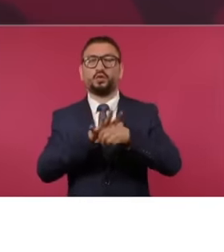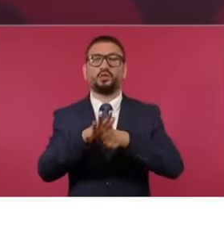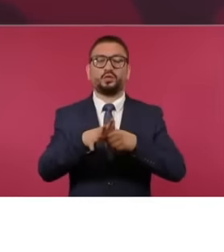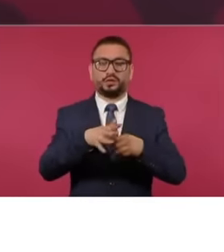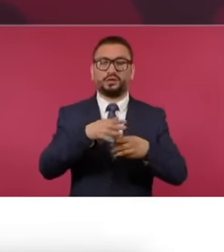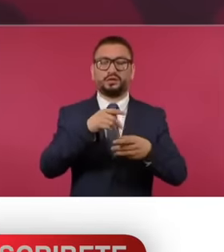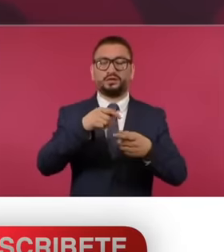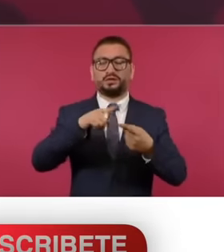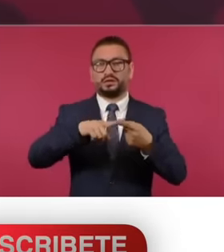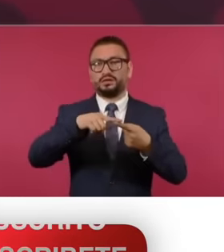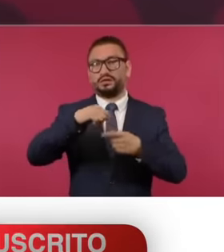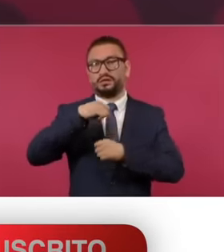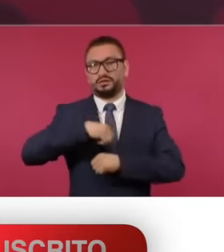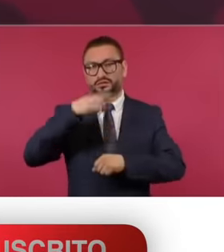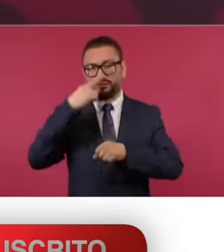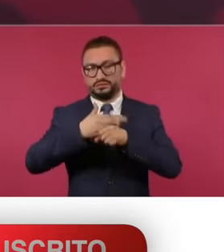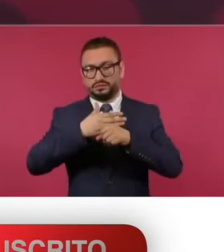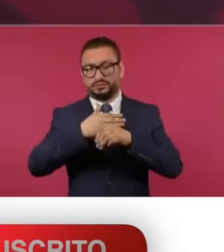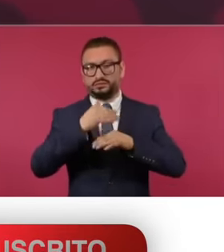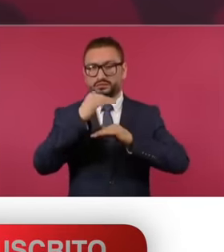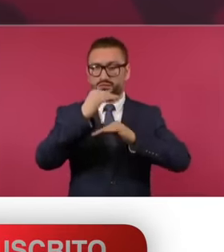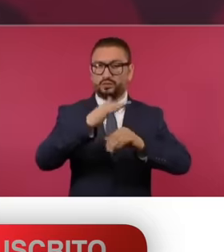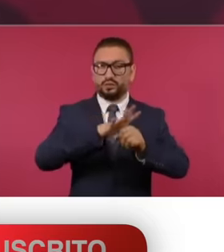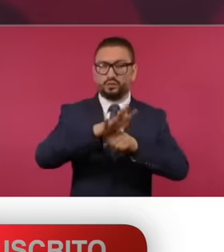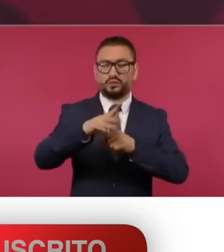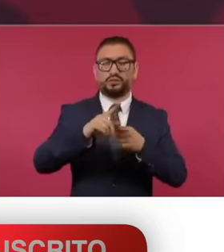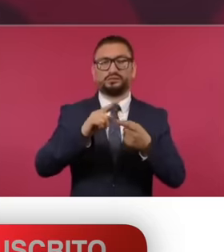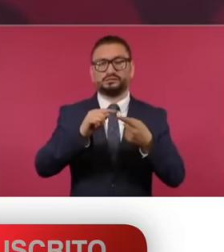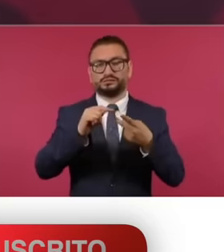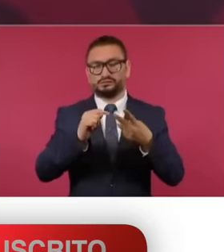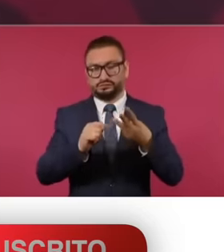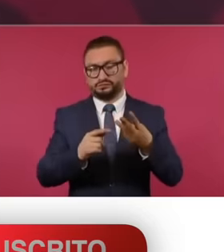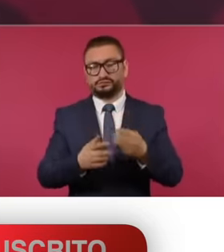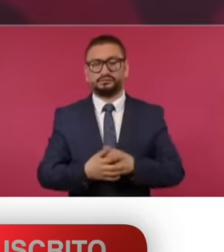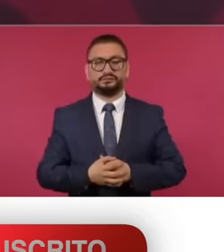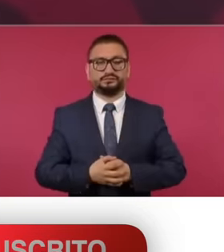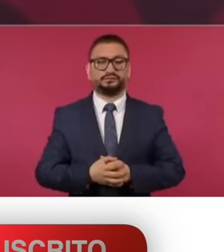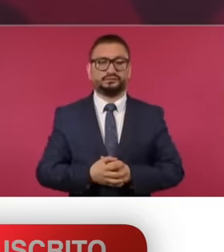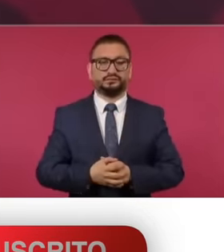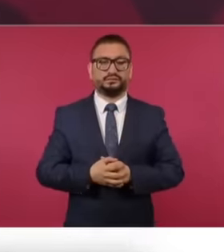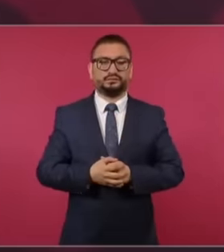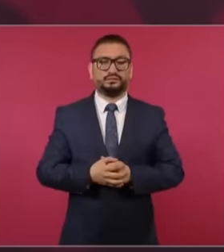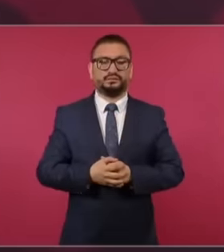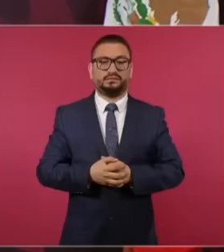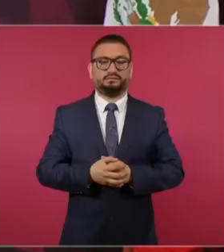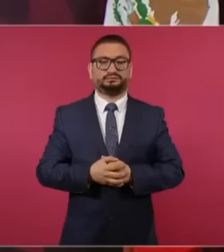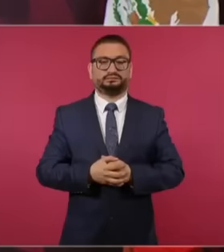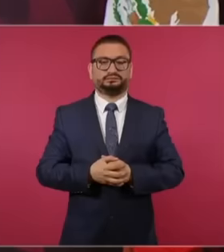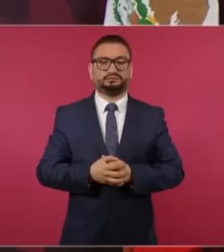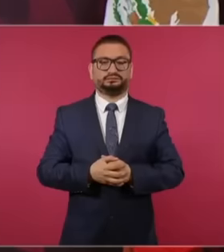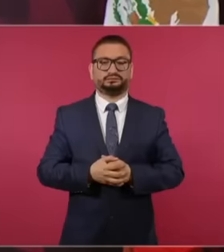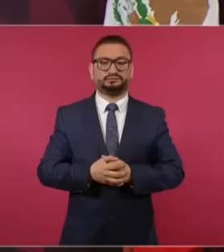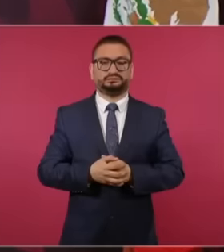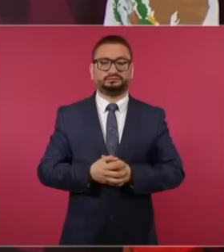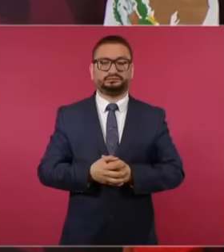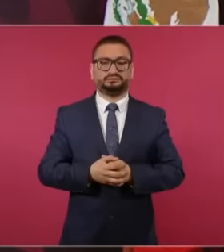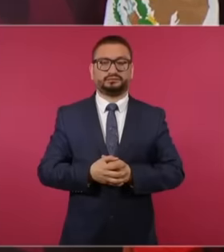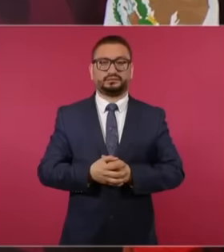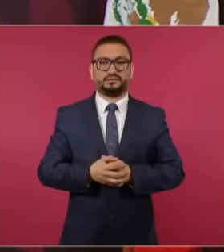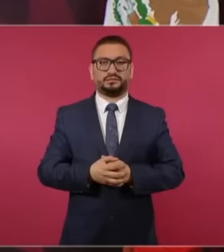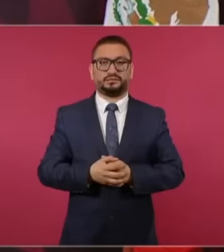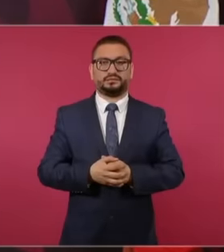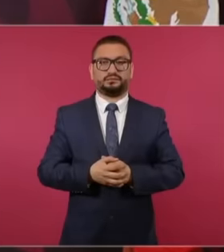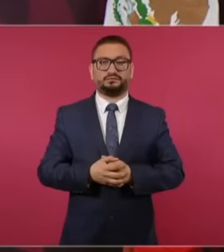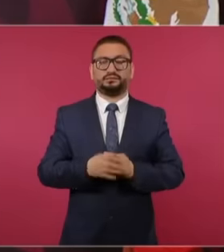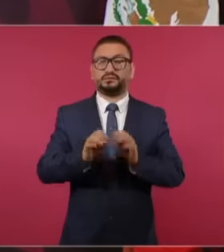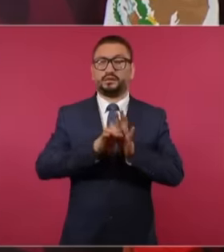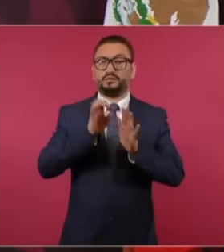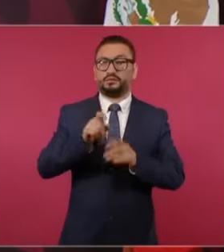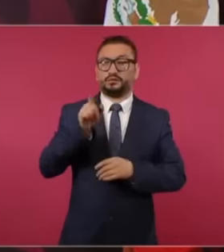the Faculty of the prosecutor's office go before the